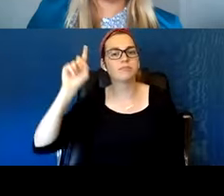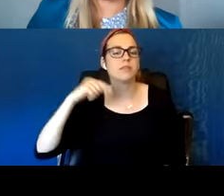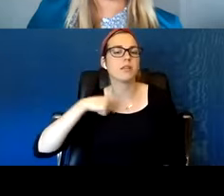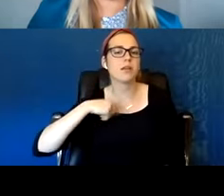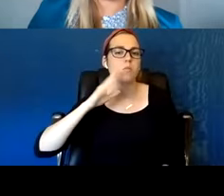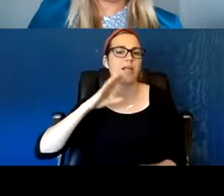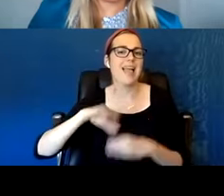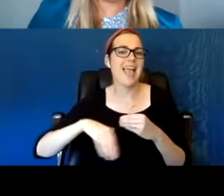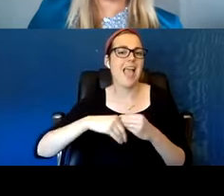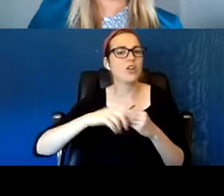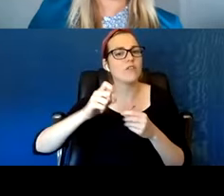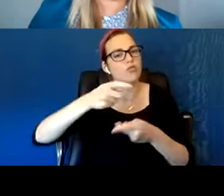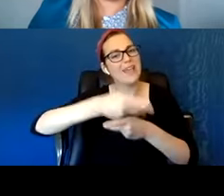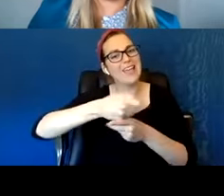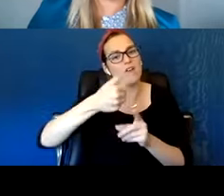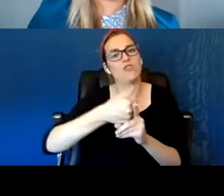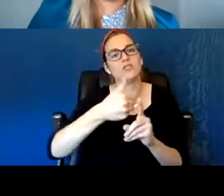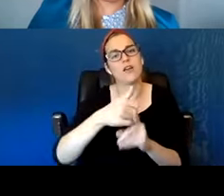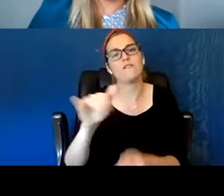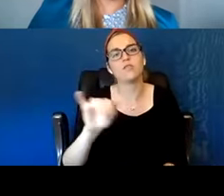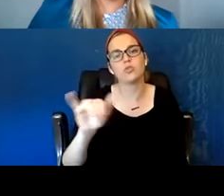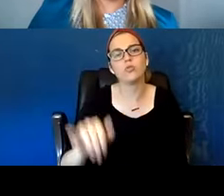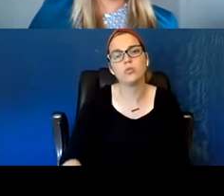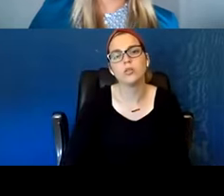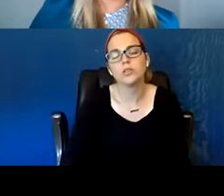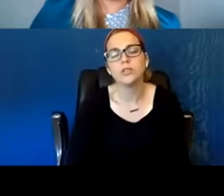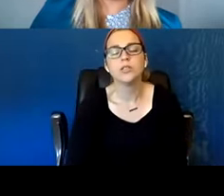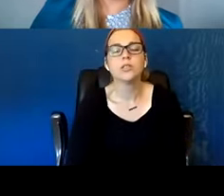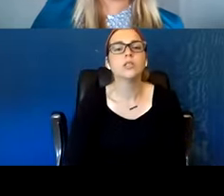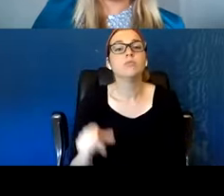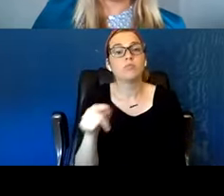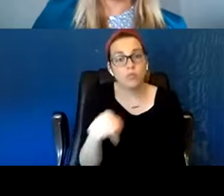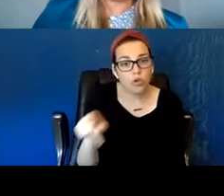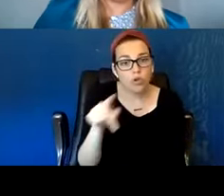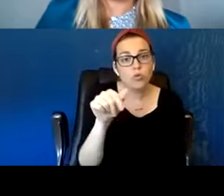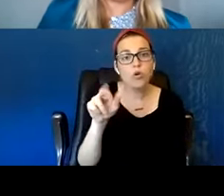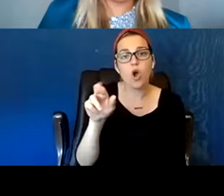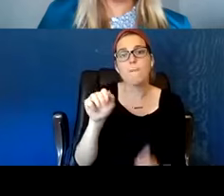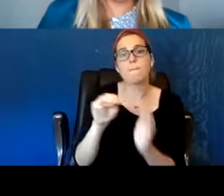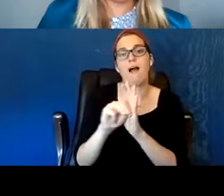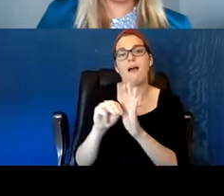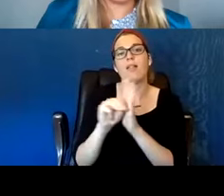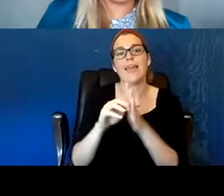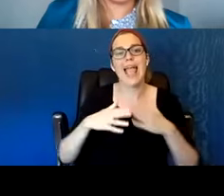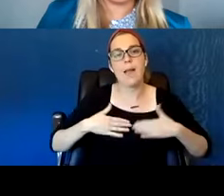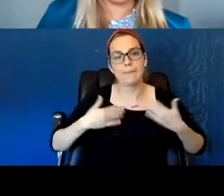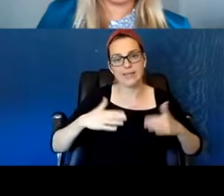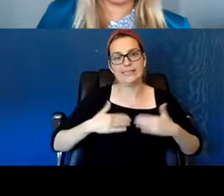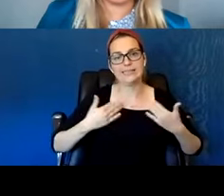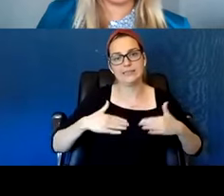because you're modeling like happiness. I mean you're modeling a world that we